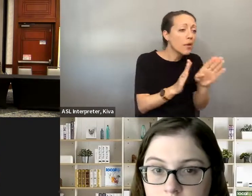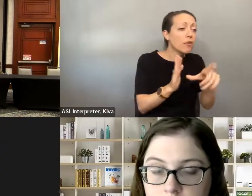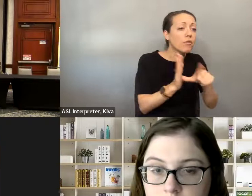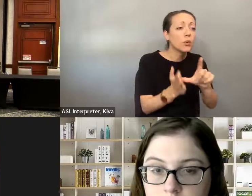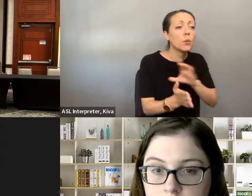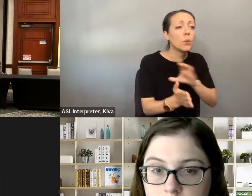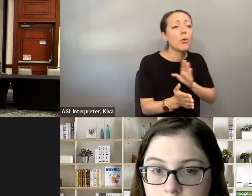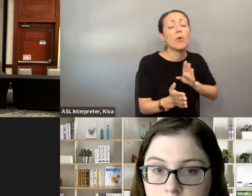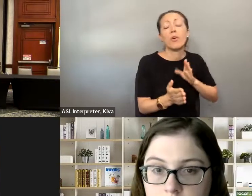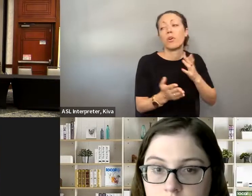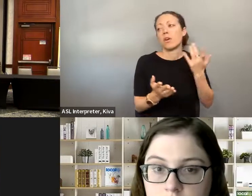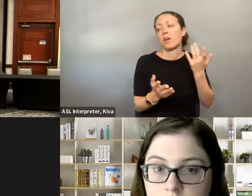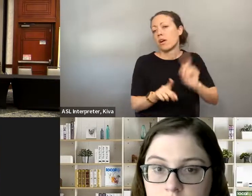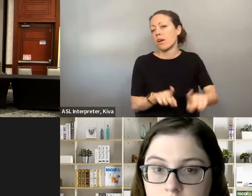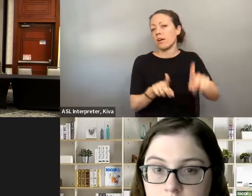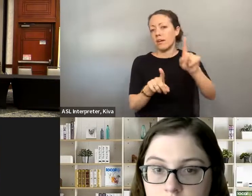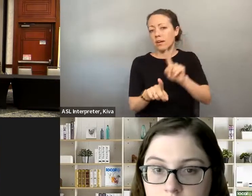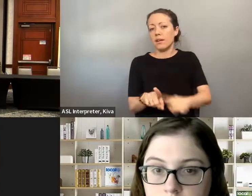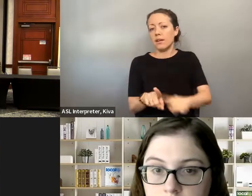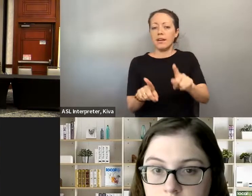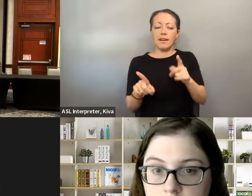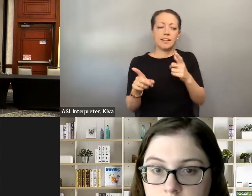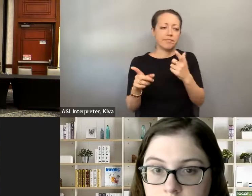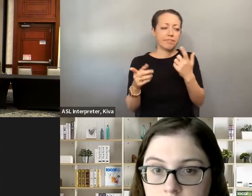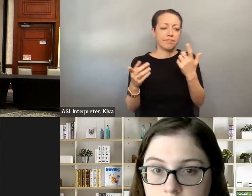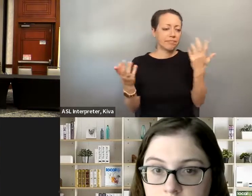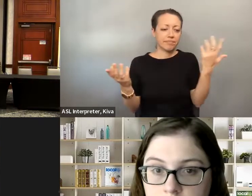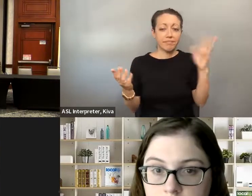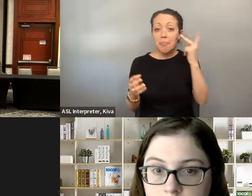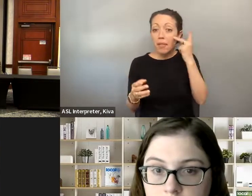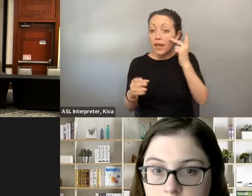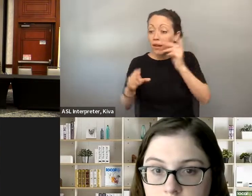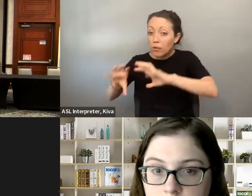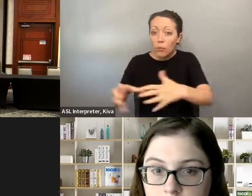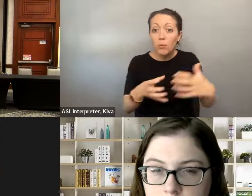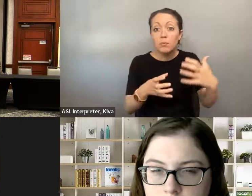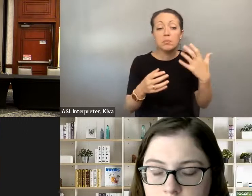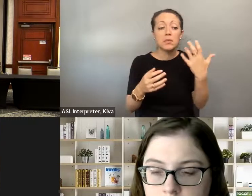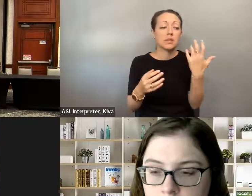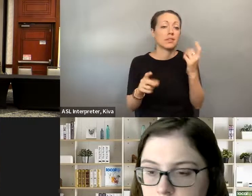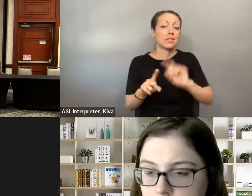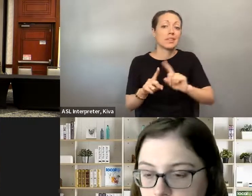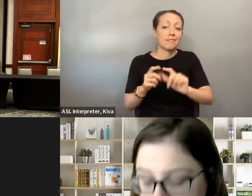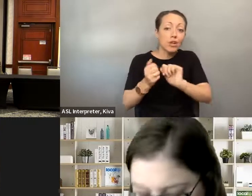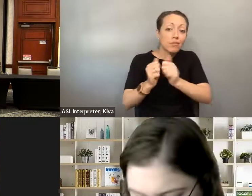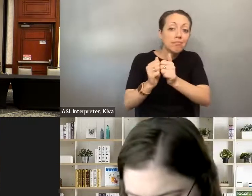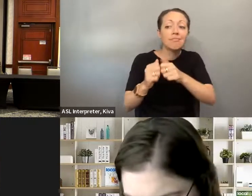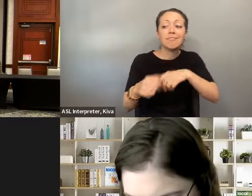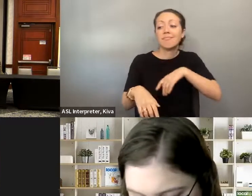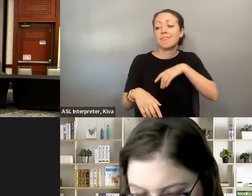years, and then tried to learn the all the different ins and outs of the process, you know, getting involved in community development review boards. of the process, you know, getting involved in community